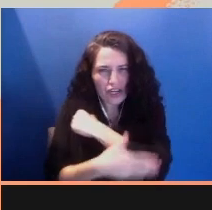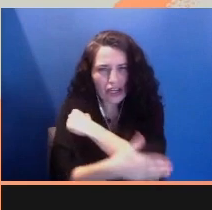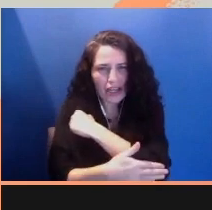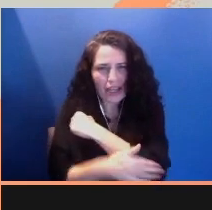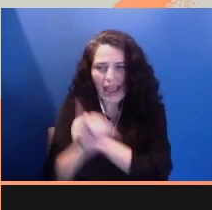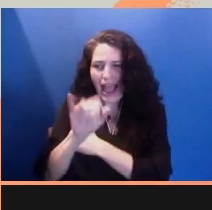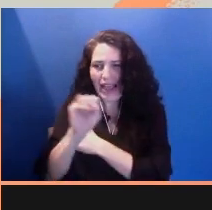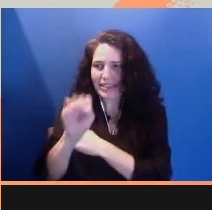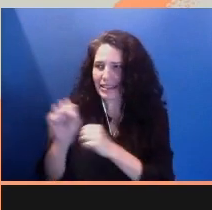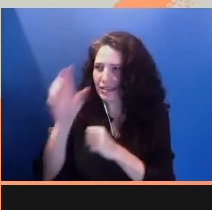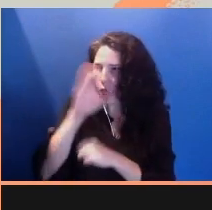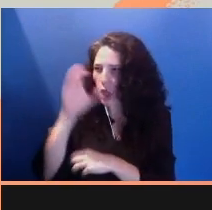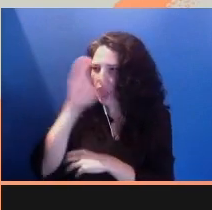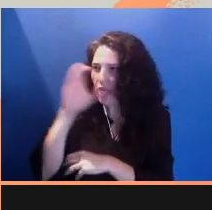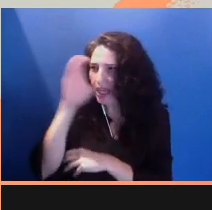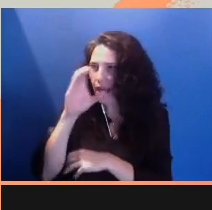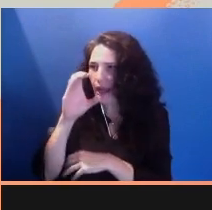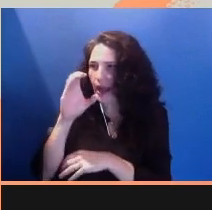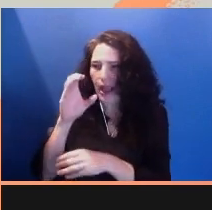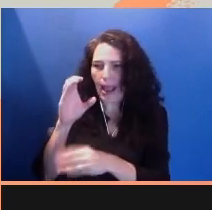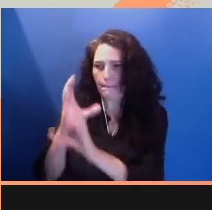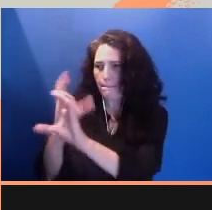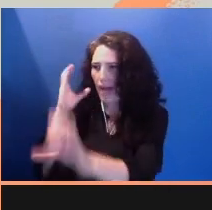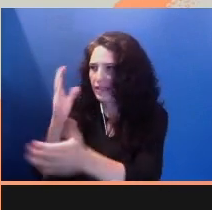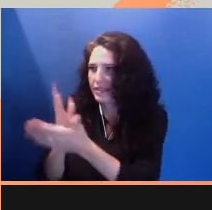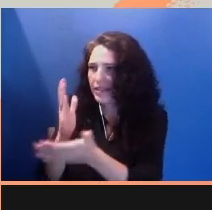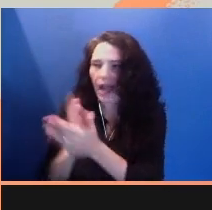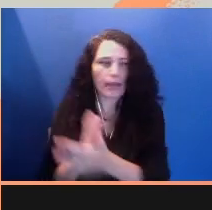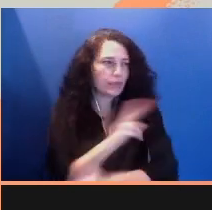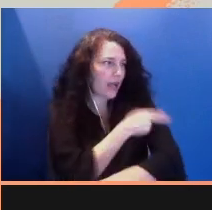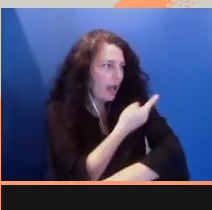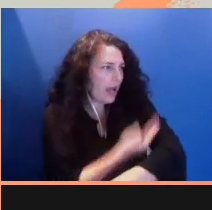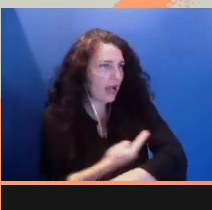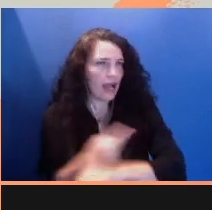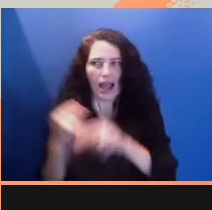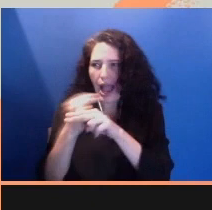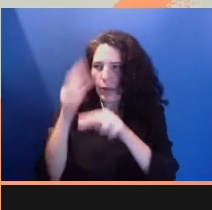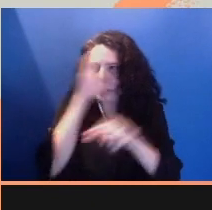highways, hospitals. Our government calls our people criminals and rapists,